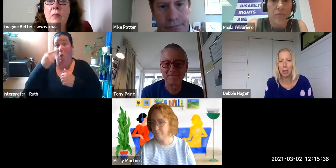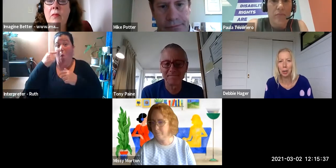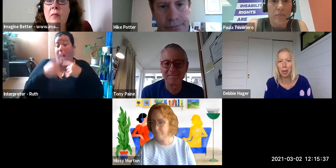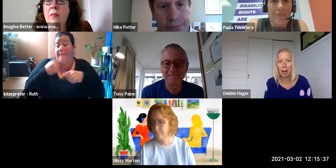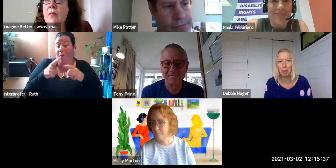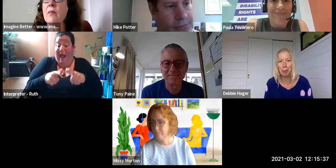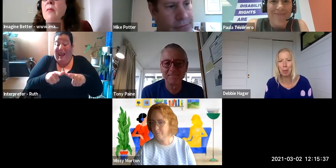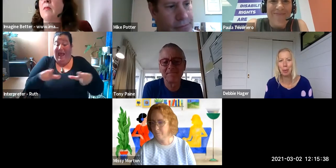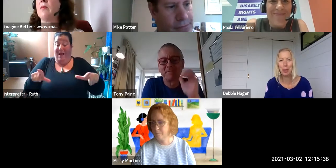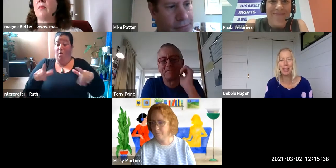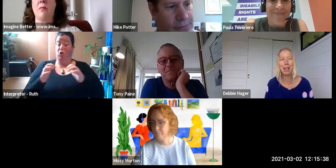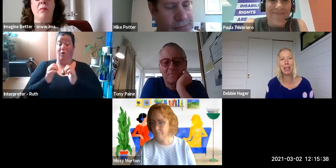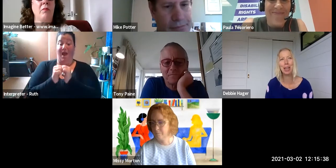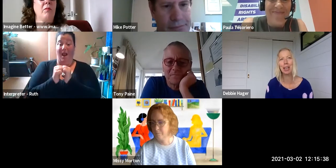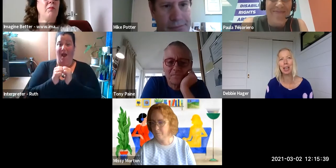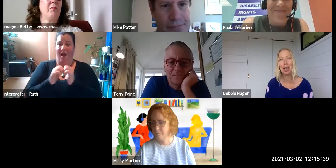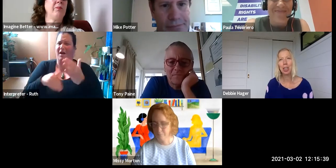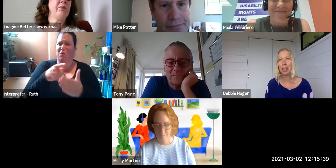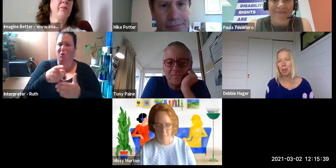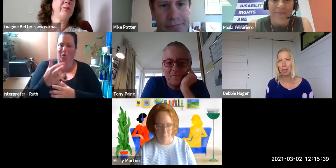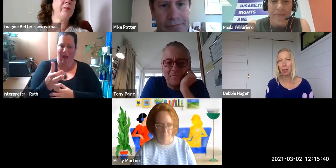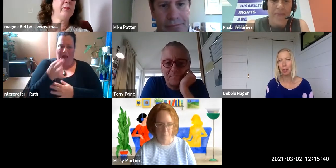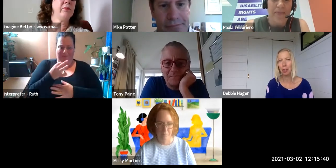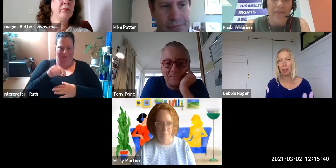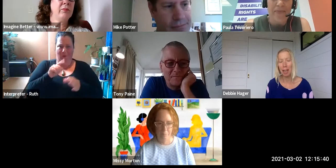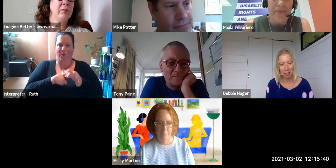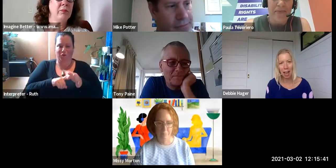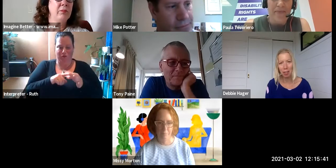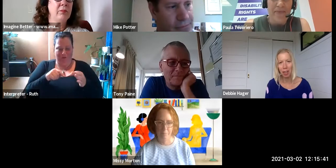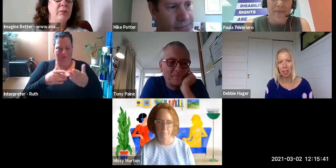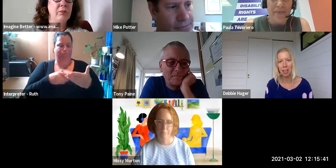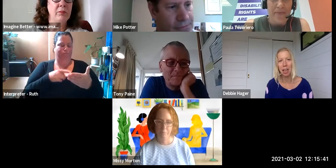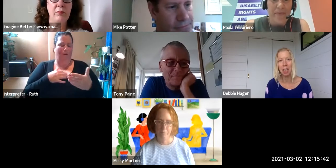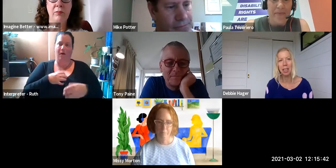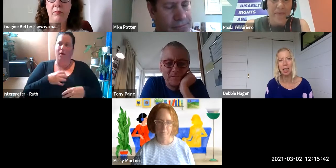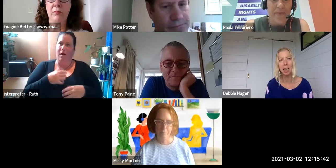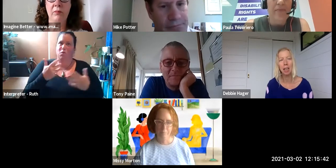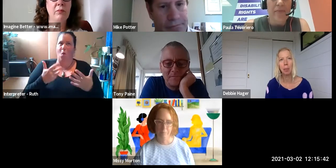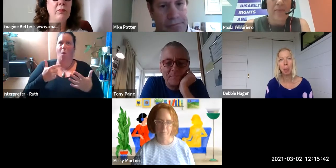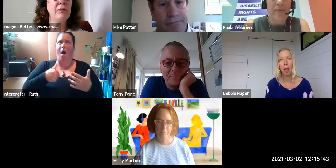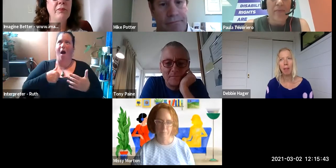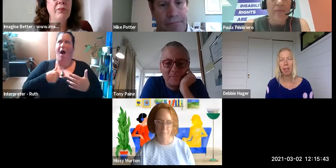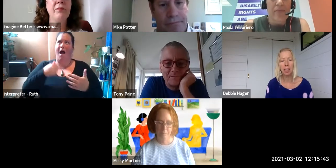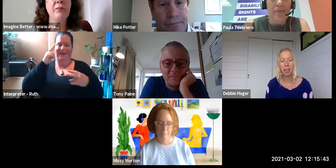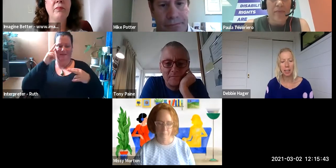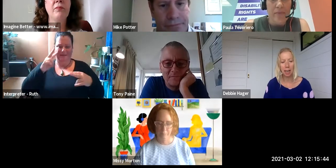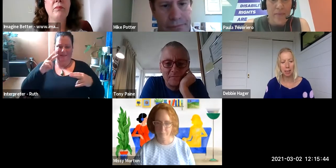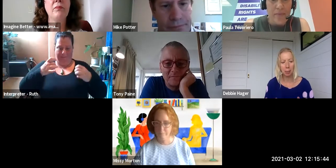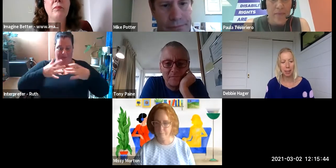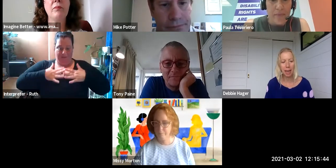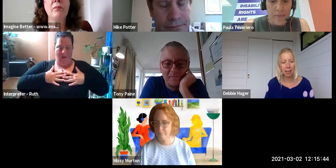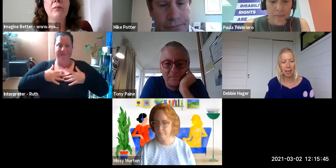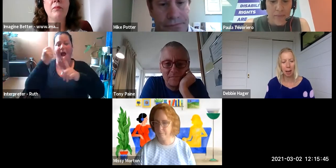you came to me with this idea so I see myself as an advocate; and I see advocacy as standing